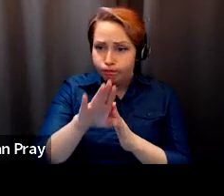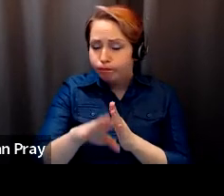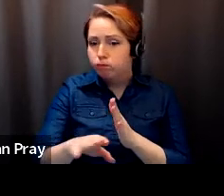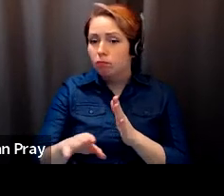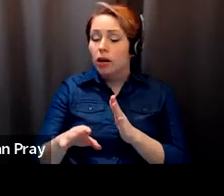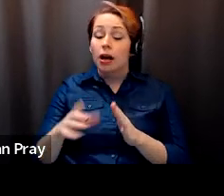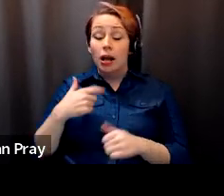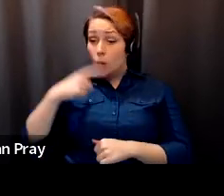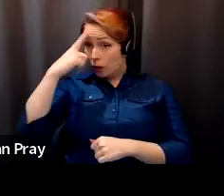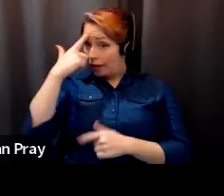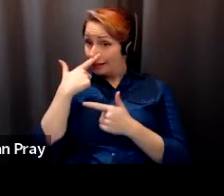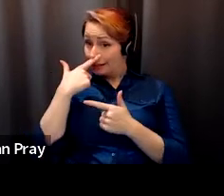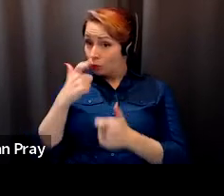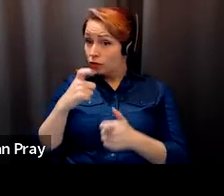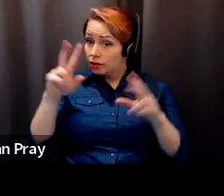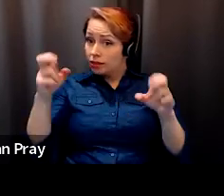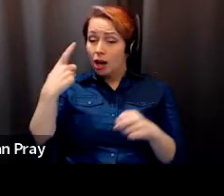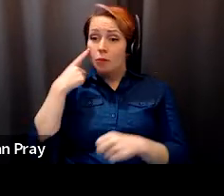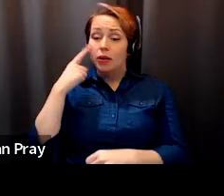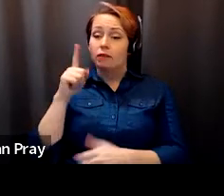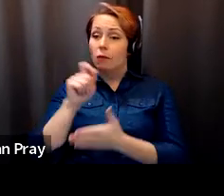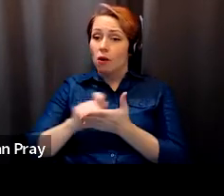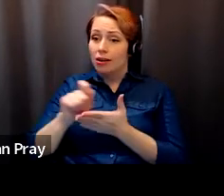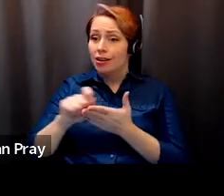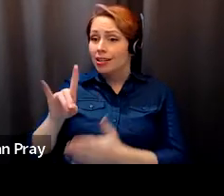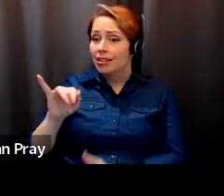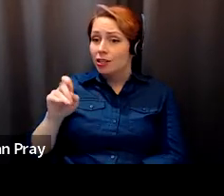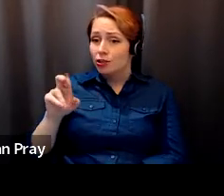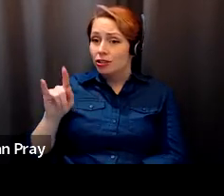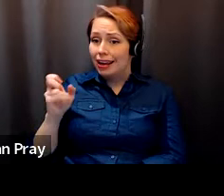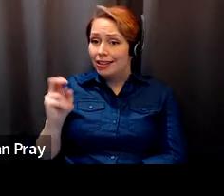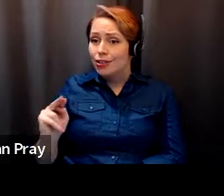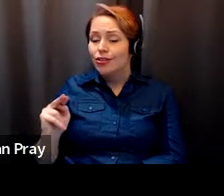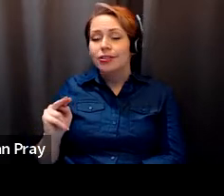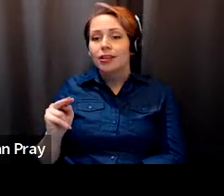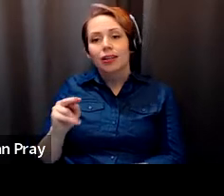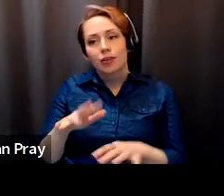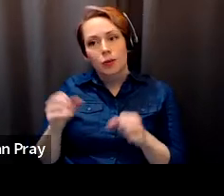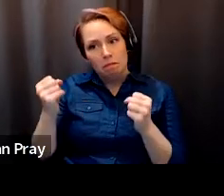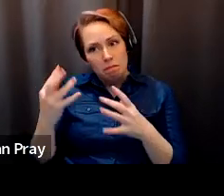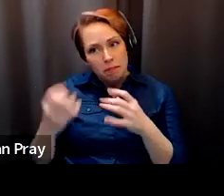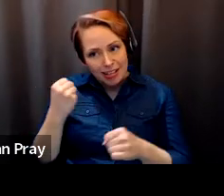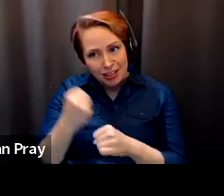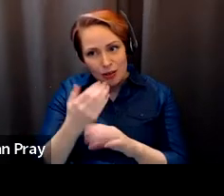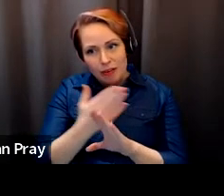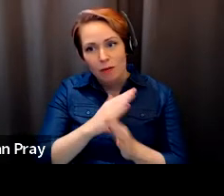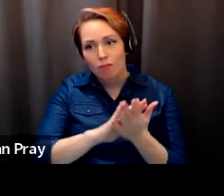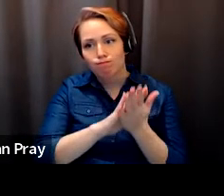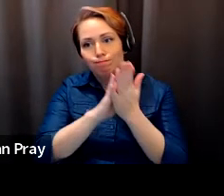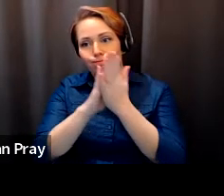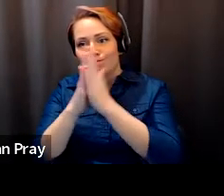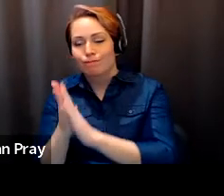Salvador Santino Regilme: topic for a dissertation and then eventually it took many, many years before it actually became a book for the purposes of this.